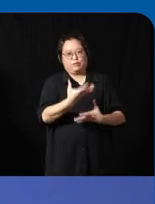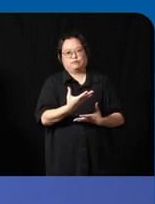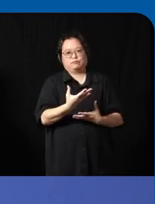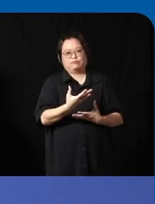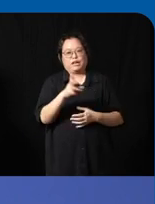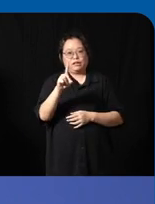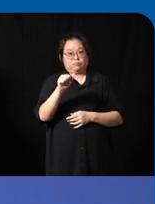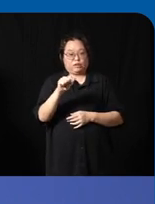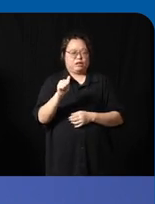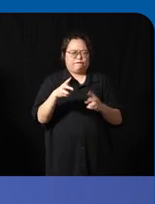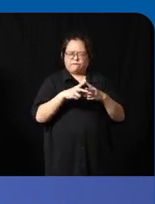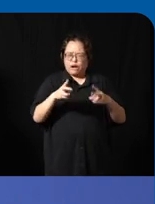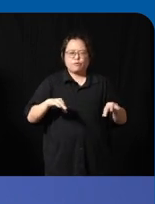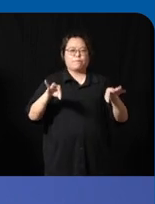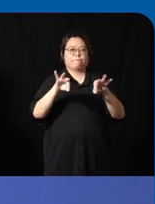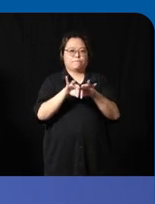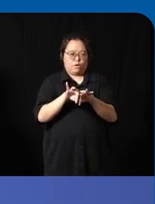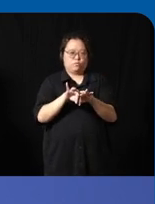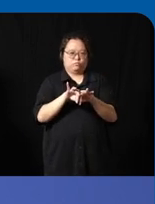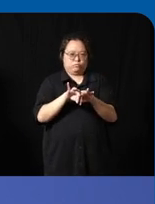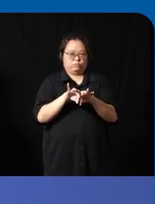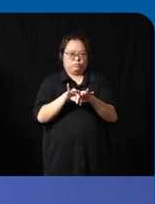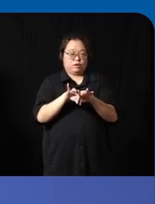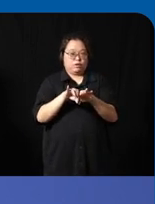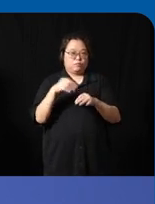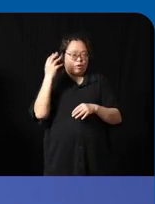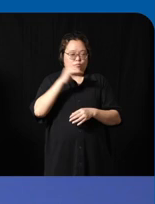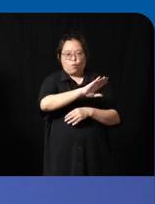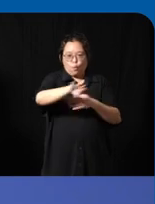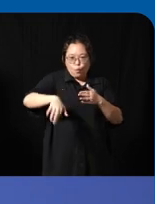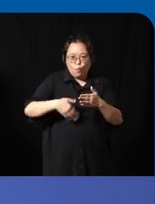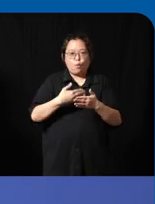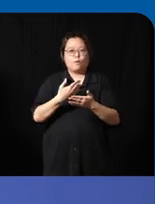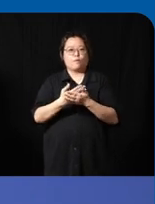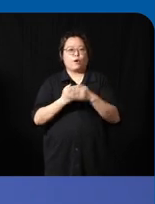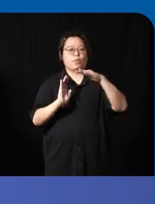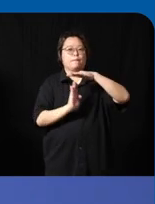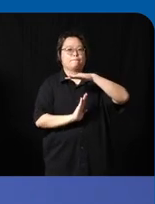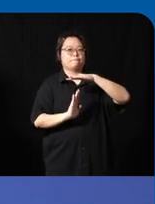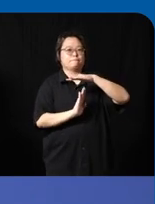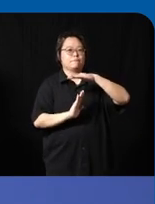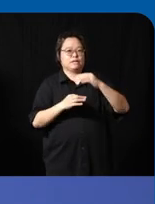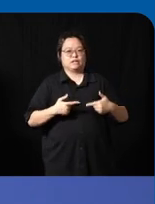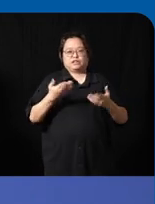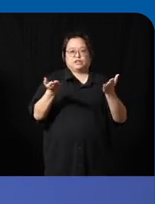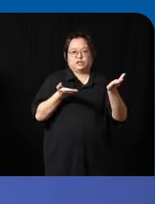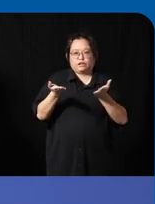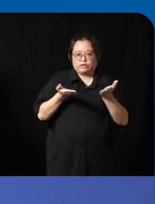a pivotal role so that everyone can get their basic surface can get access can go everywhere